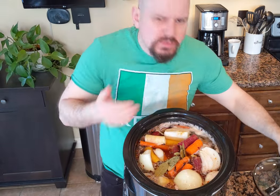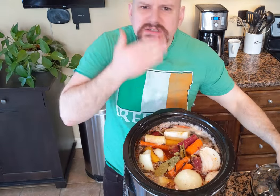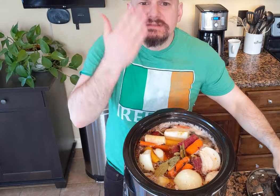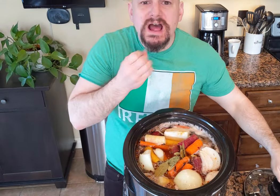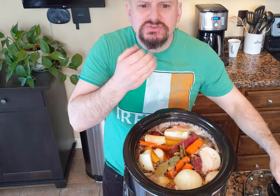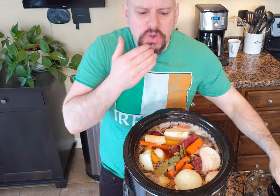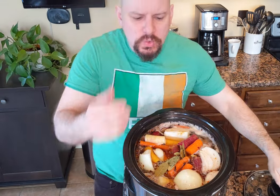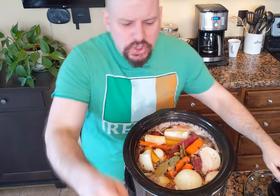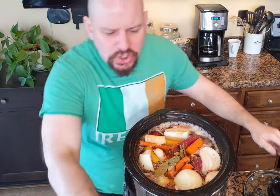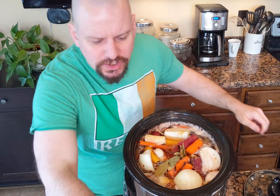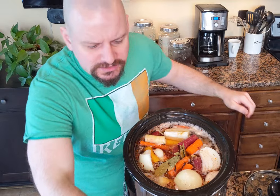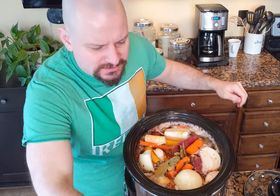It smells so good!